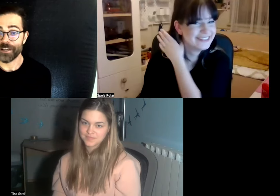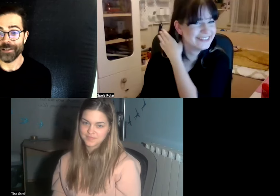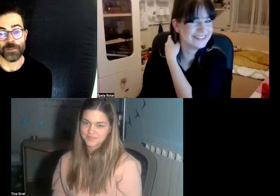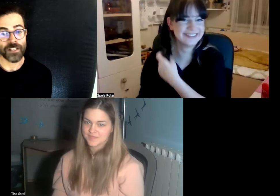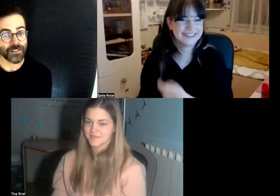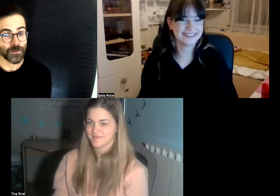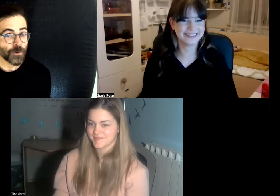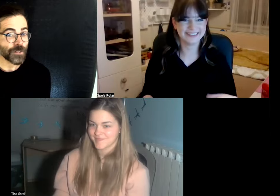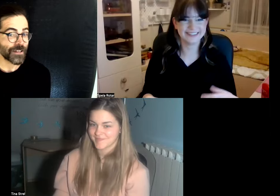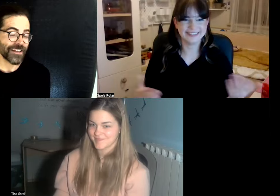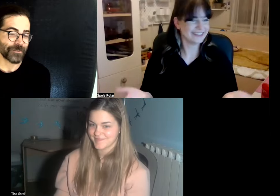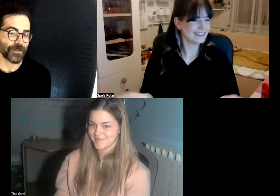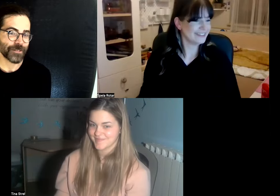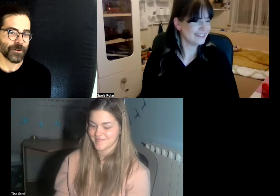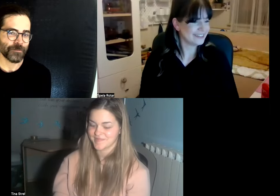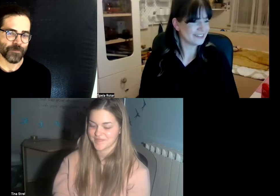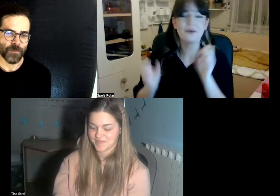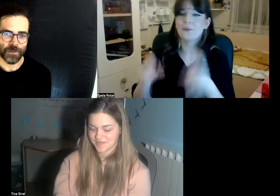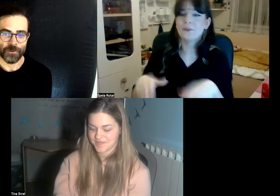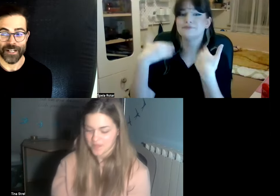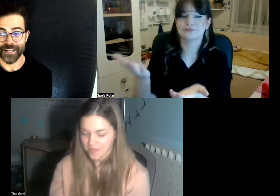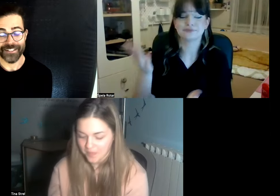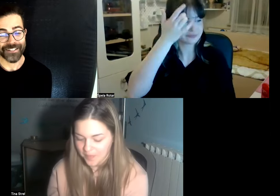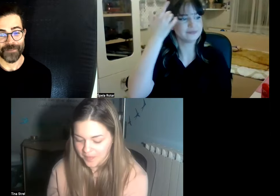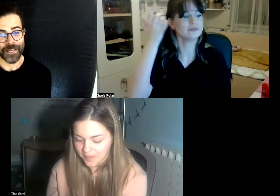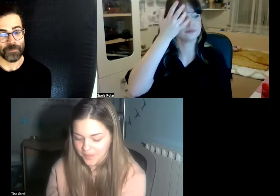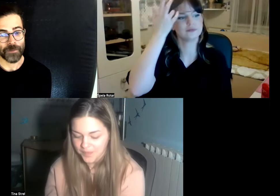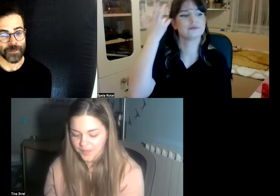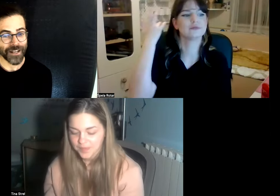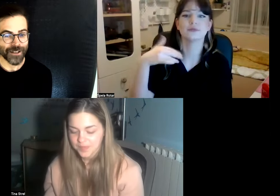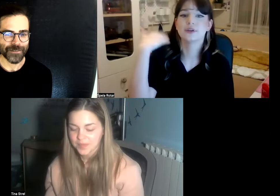we can communicate underwater as well whereas hearing people can not